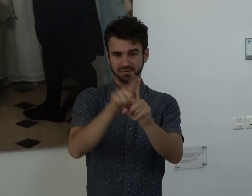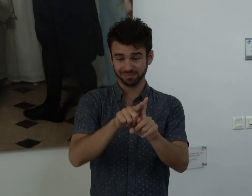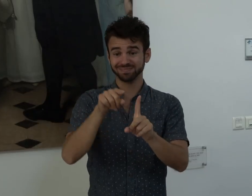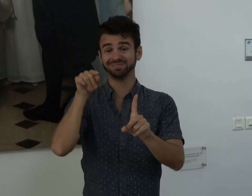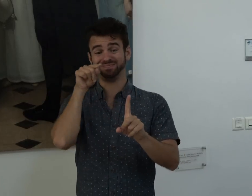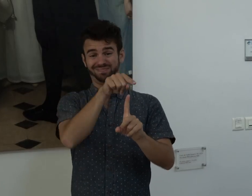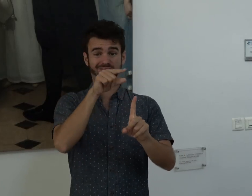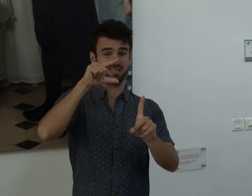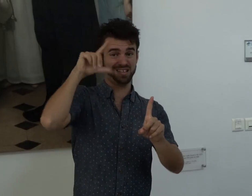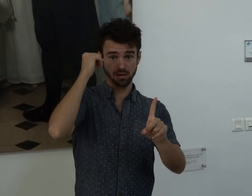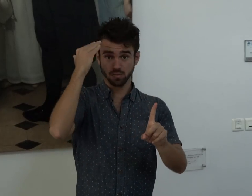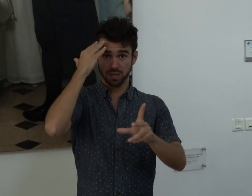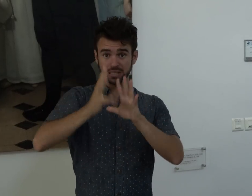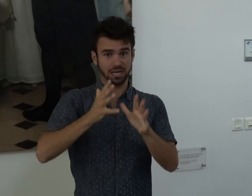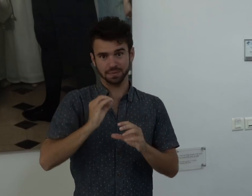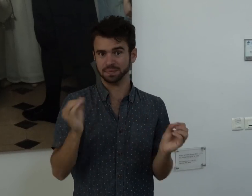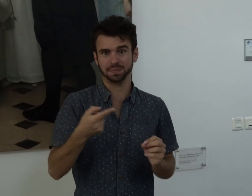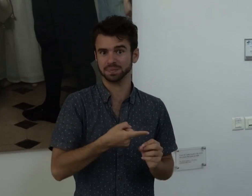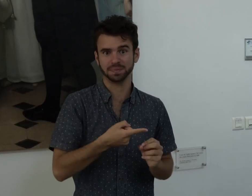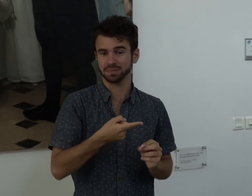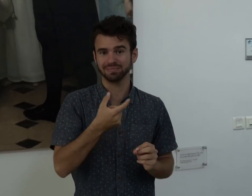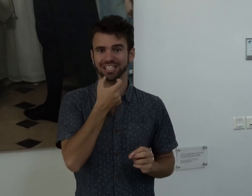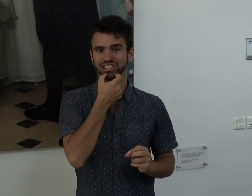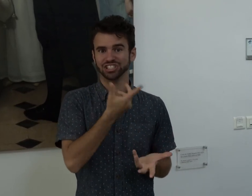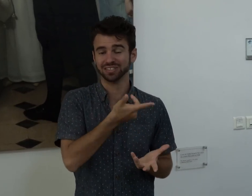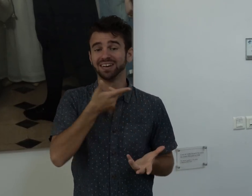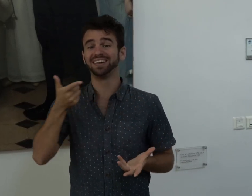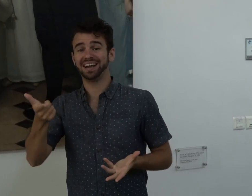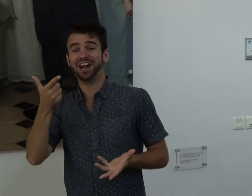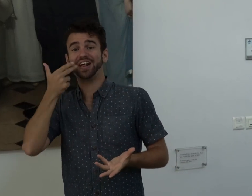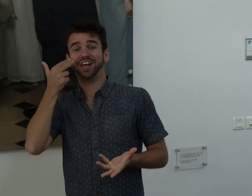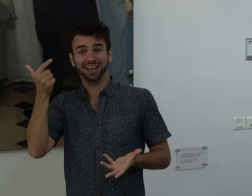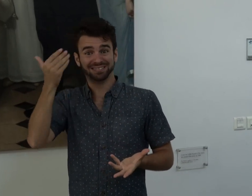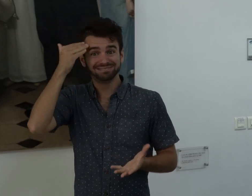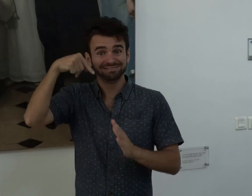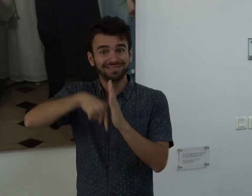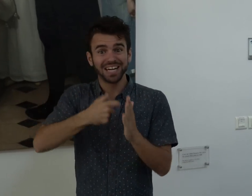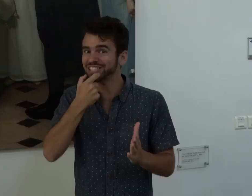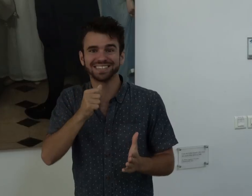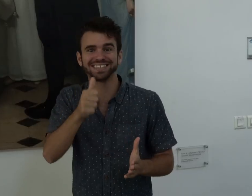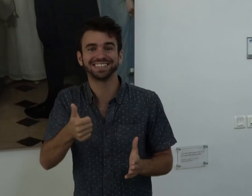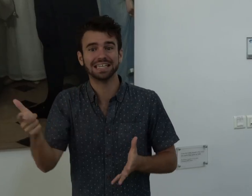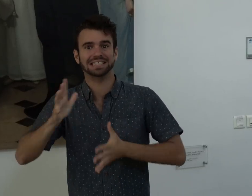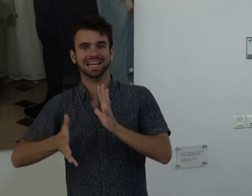Gallaudet didn't know how to sign. While Clerc didn't really know how to write English well.